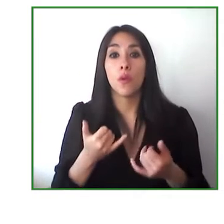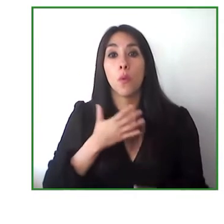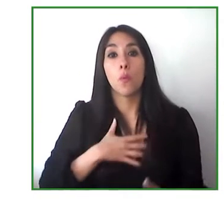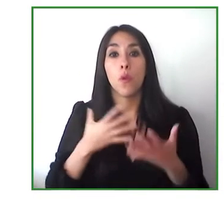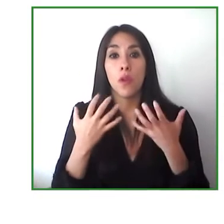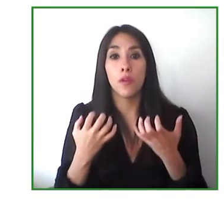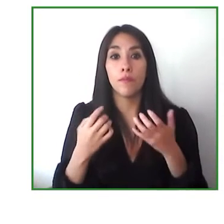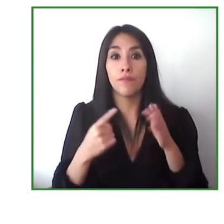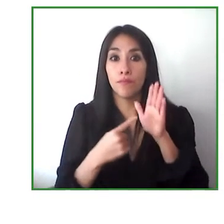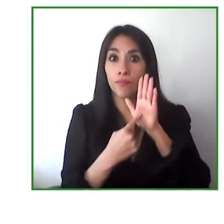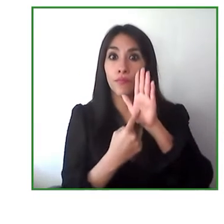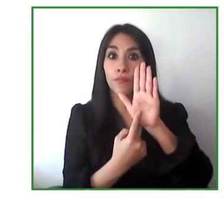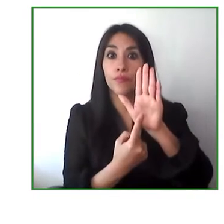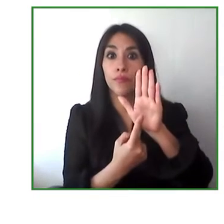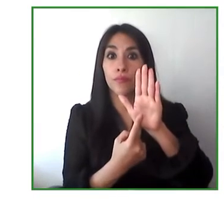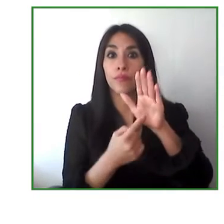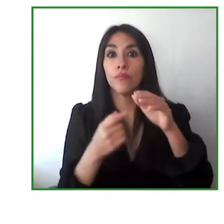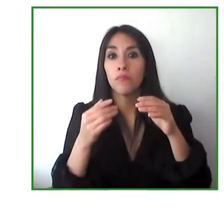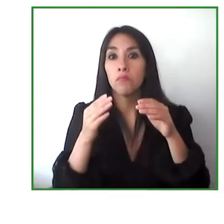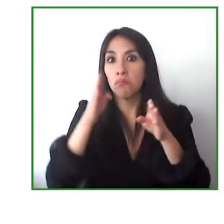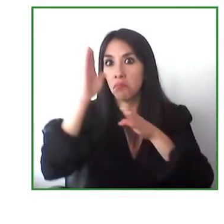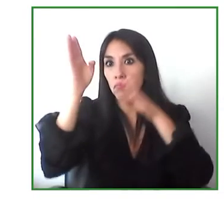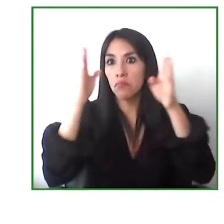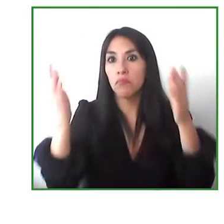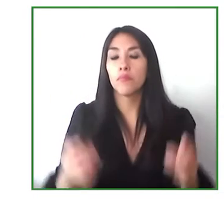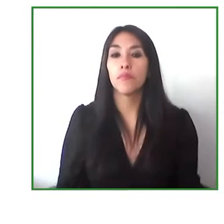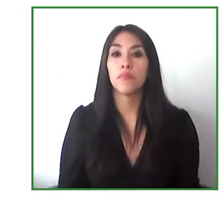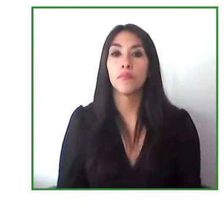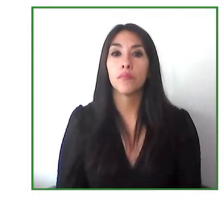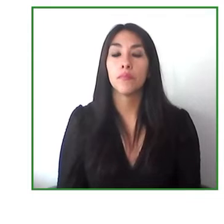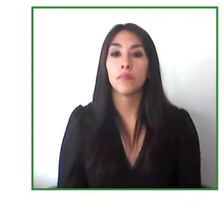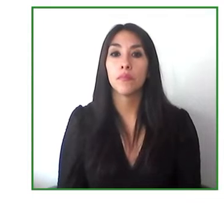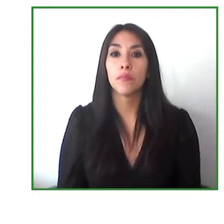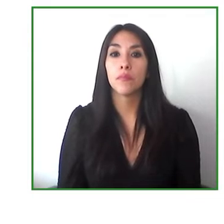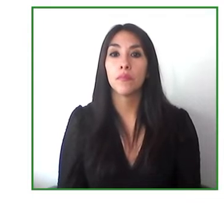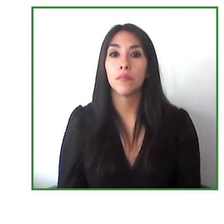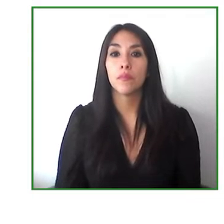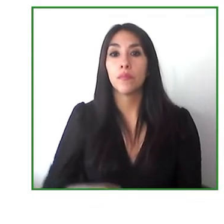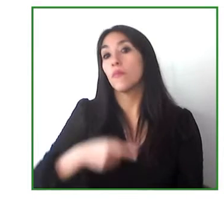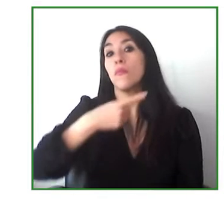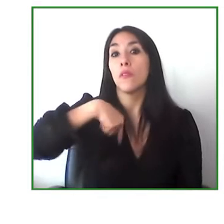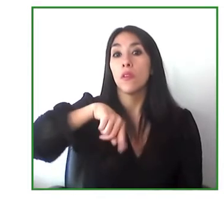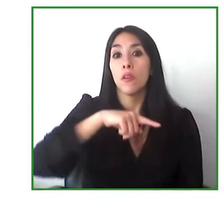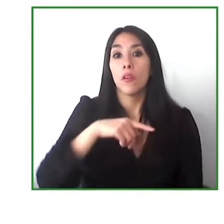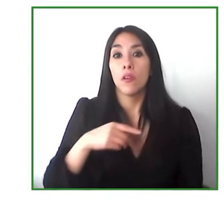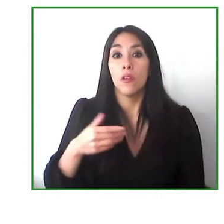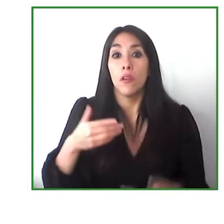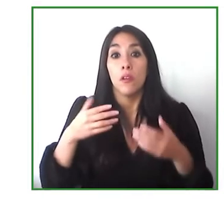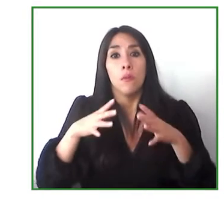to see the nature now after your presentation but we are here and thank you again to everybody